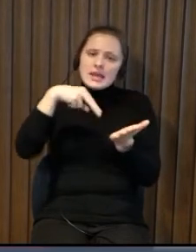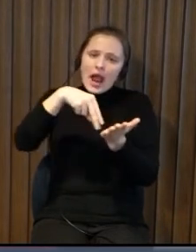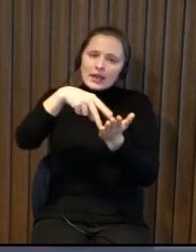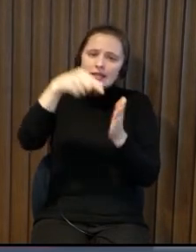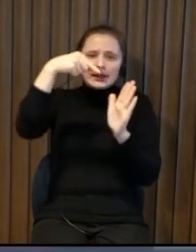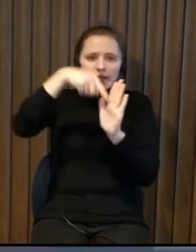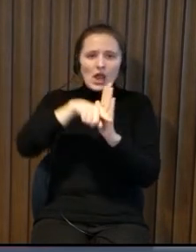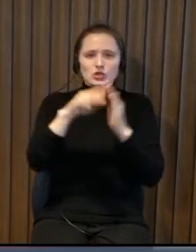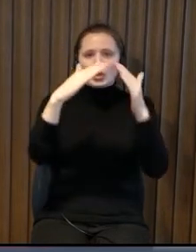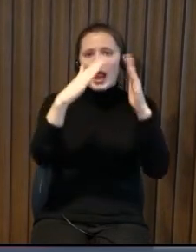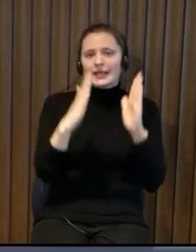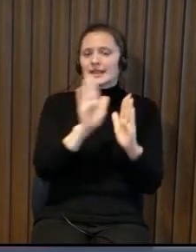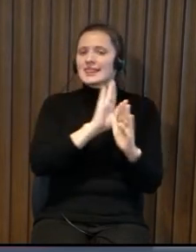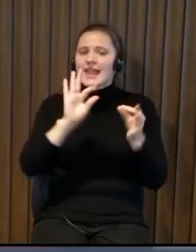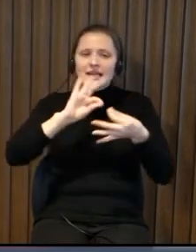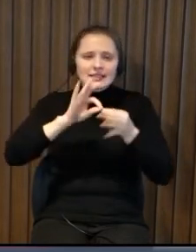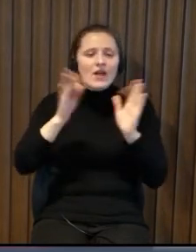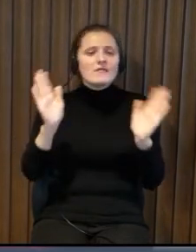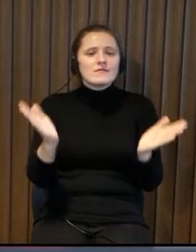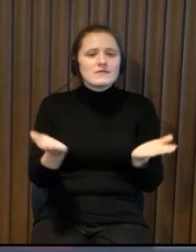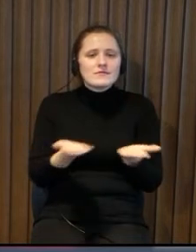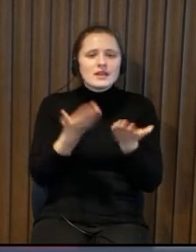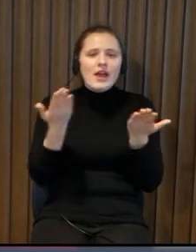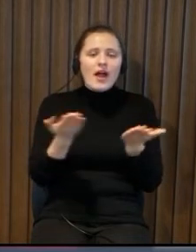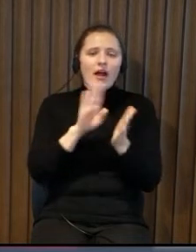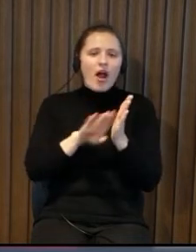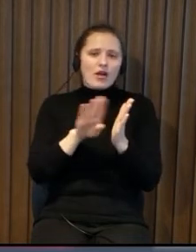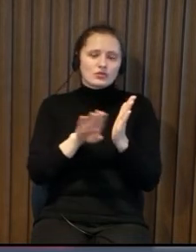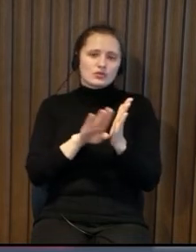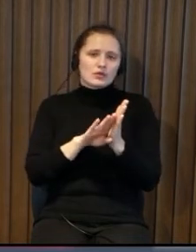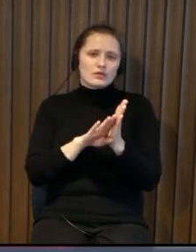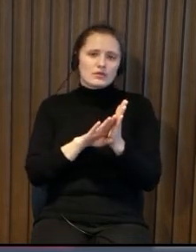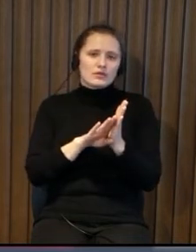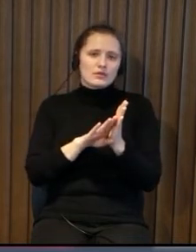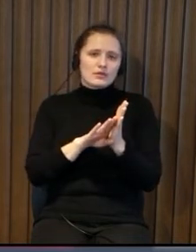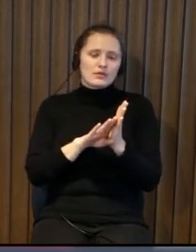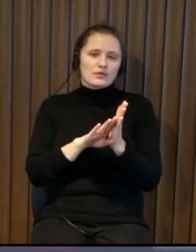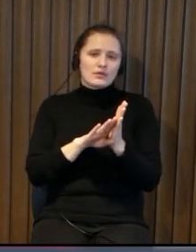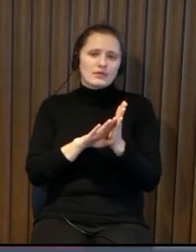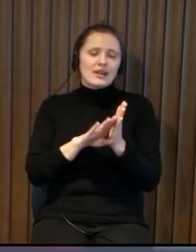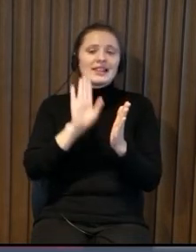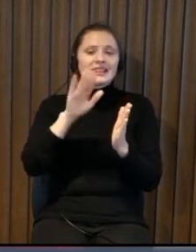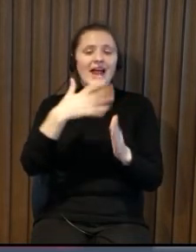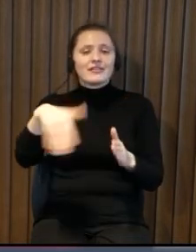somehow need uh just to get a person inside the building the person has to be able to